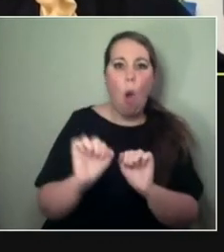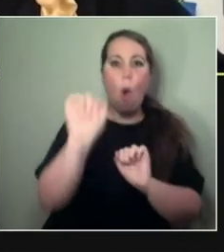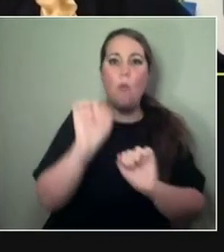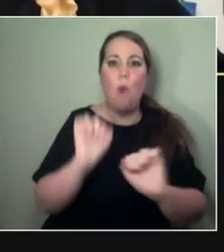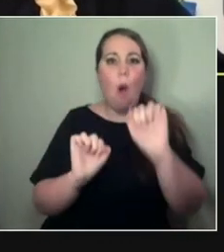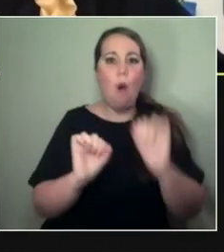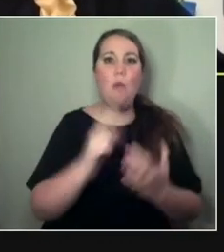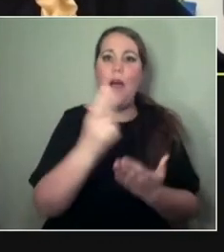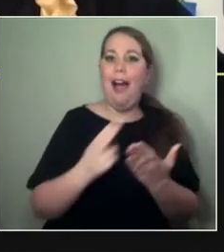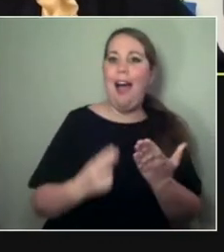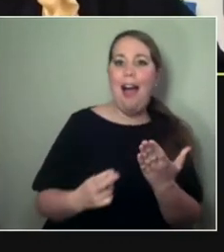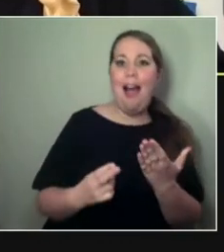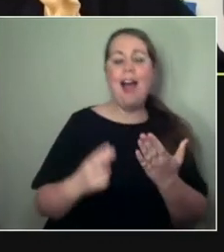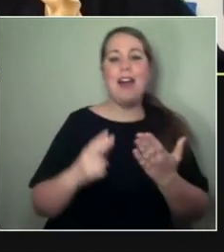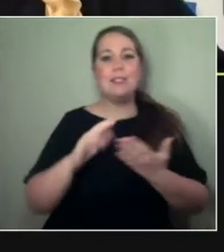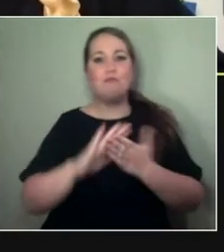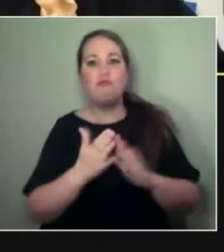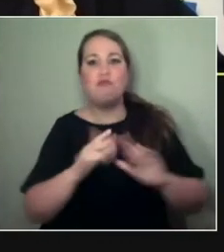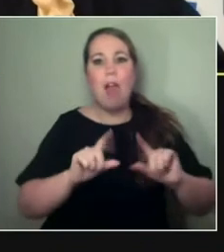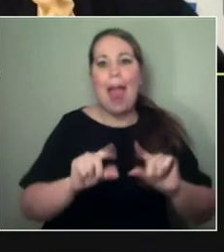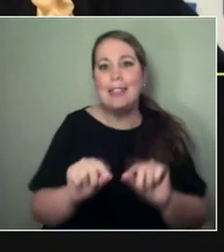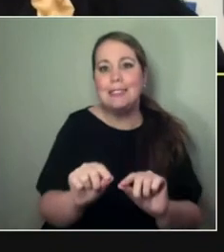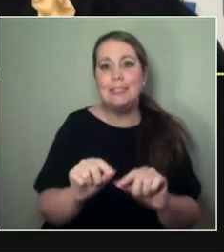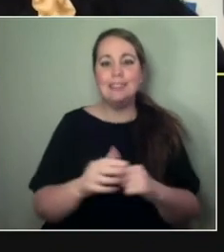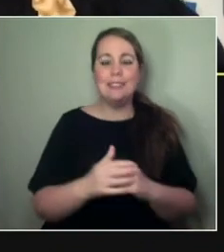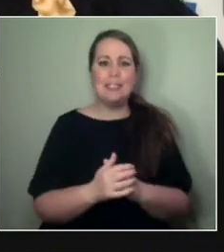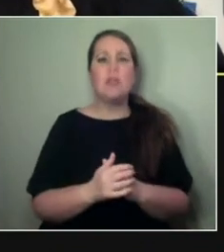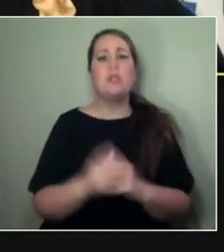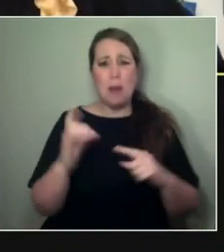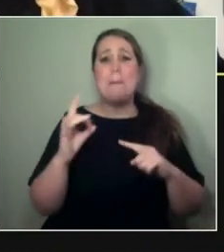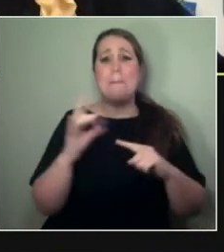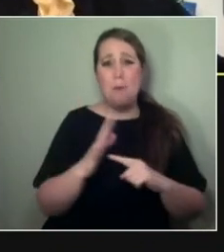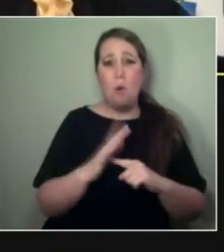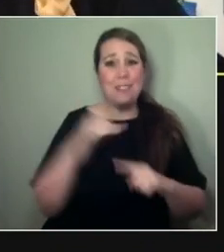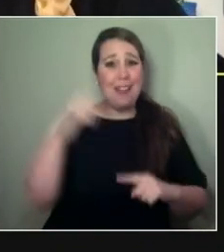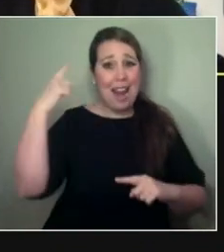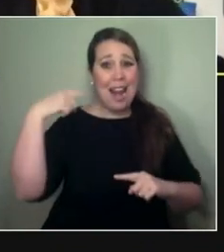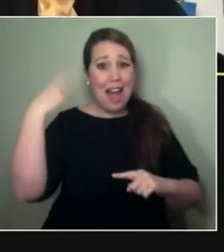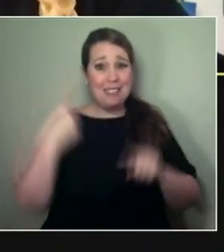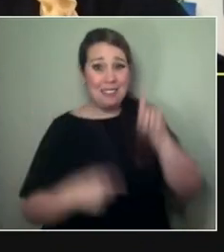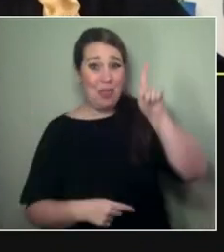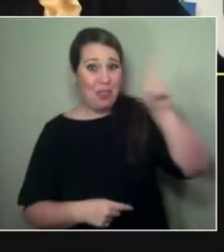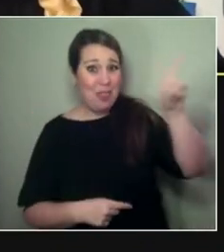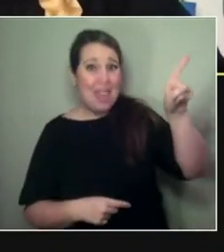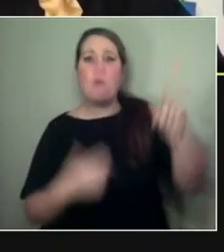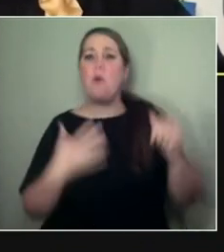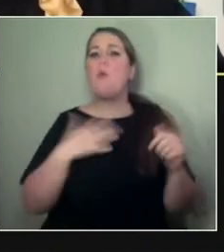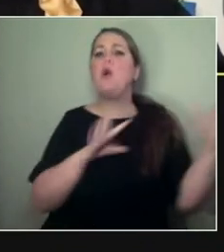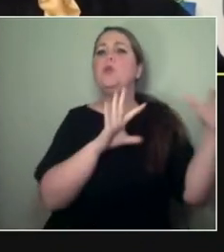a connection to home, you know, because at that time, we were not intentional about social media.